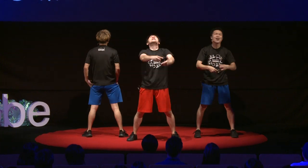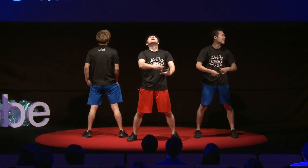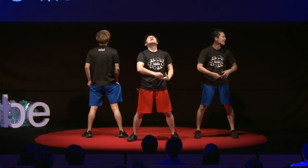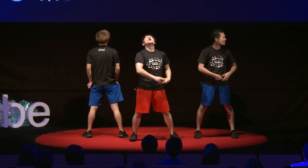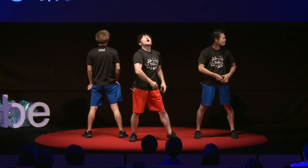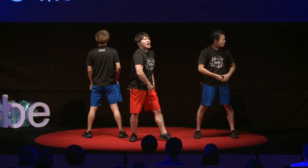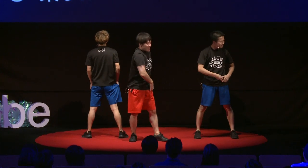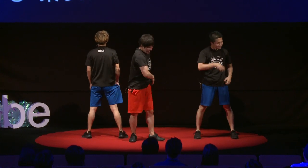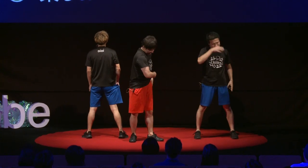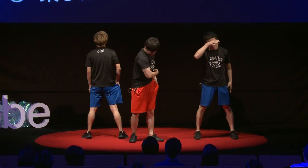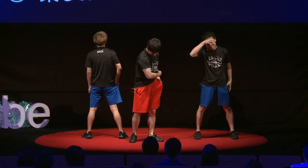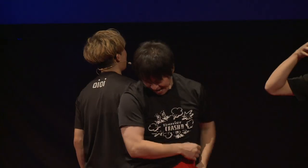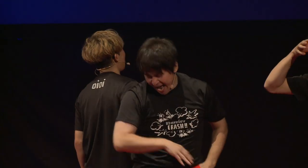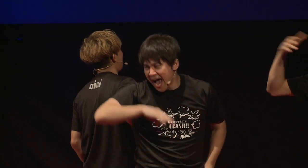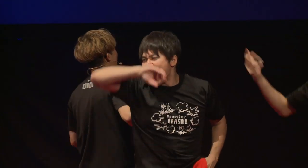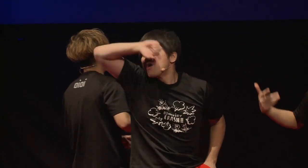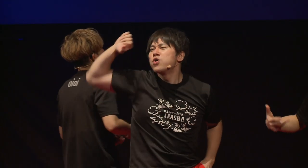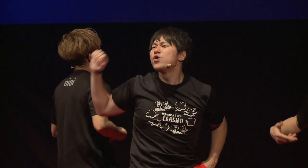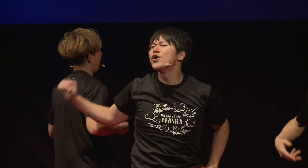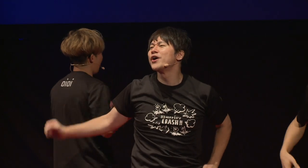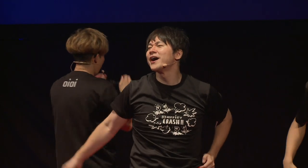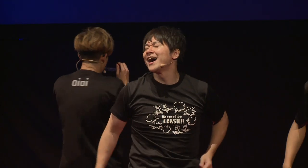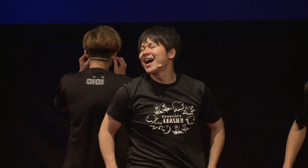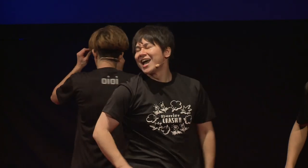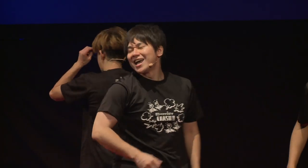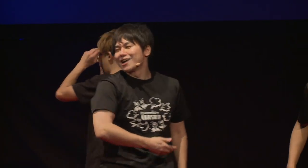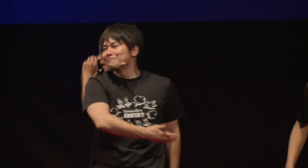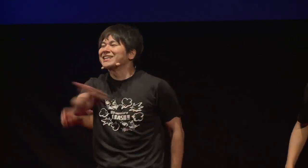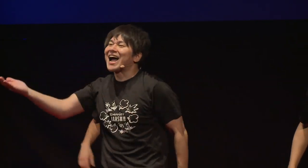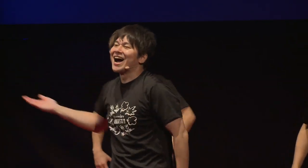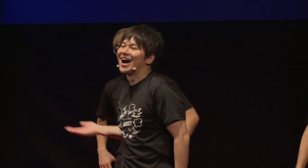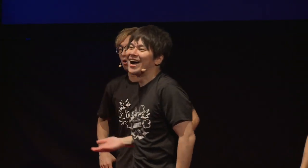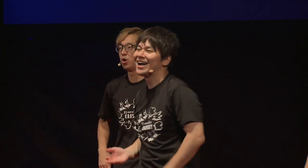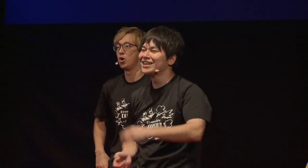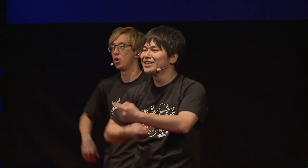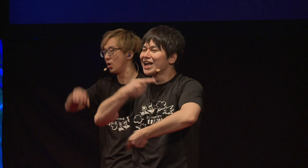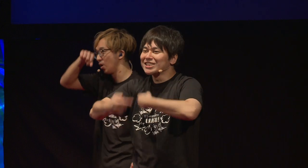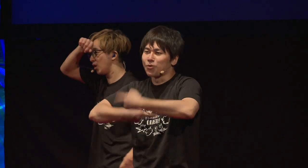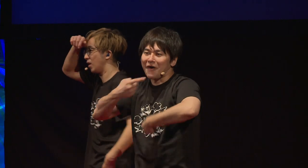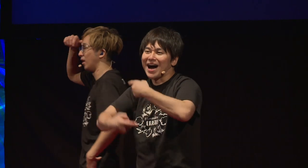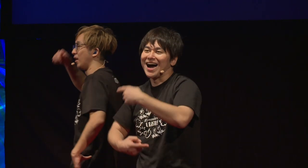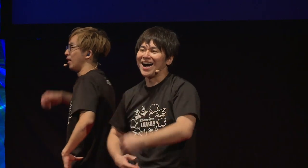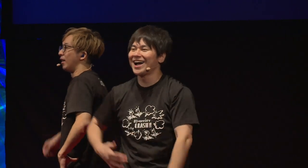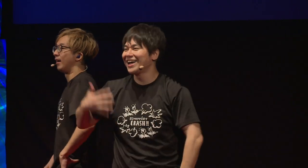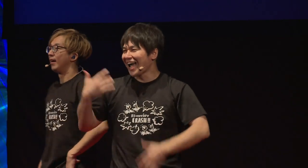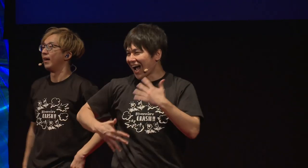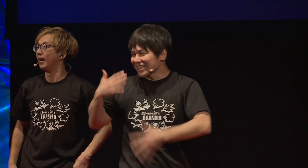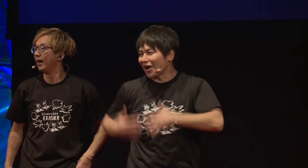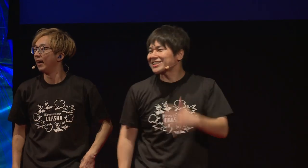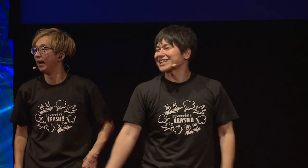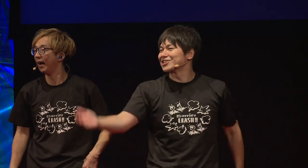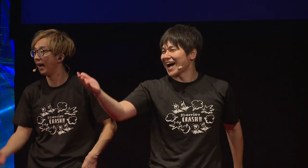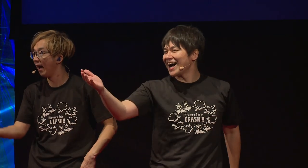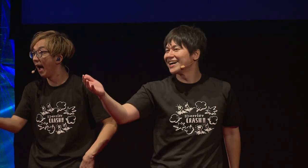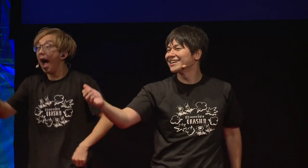I: Phew. O: Phew. Did you all enjoy using sign language?